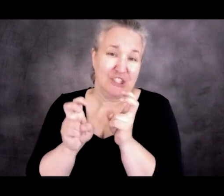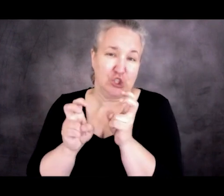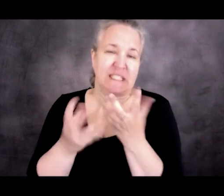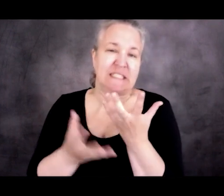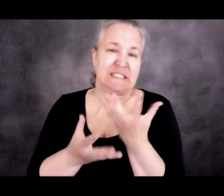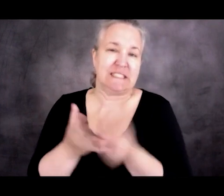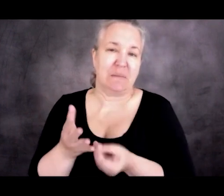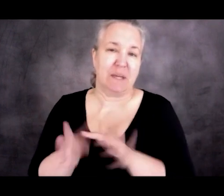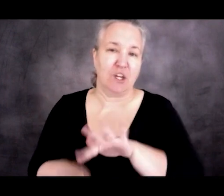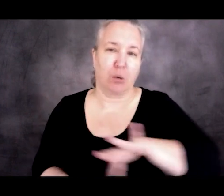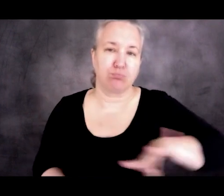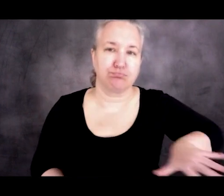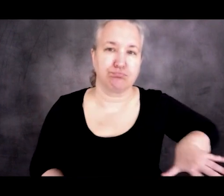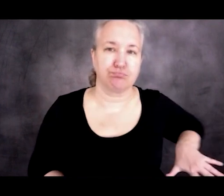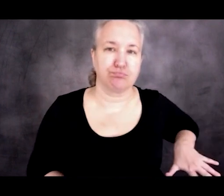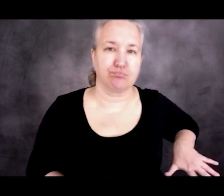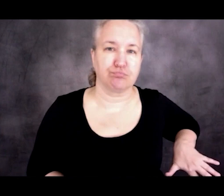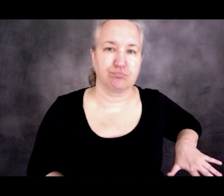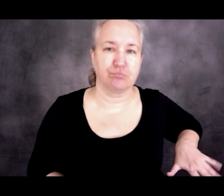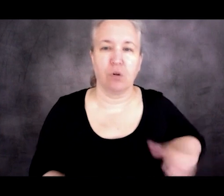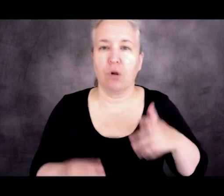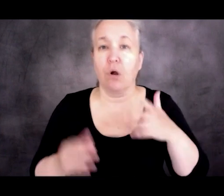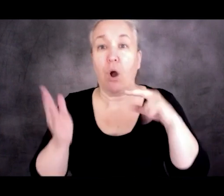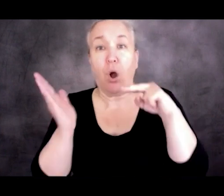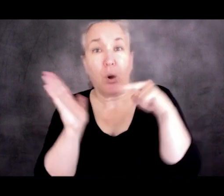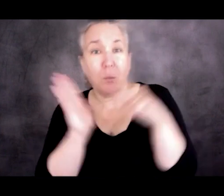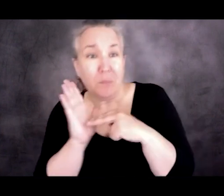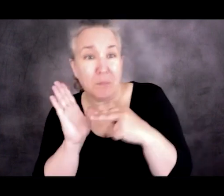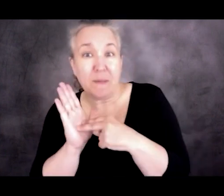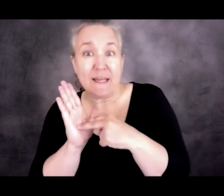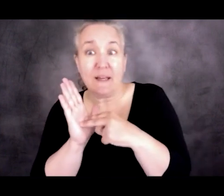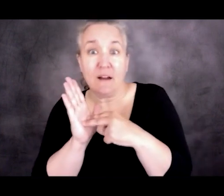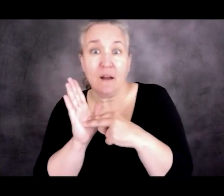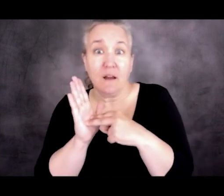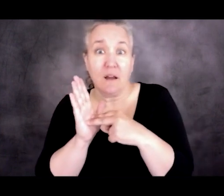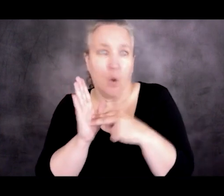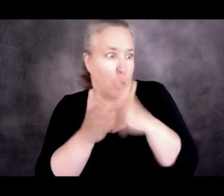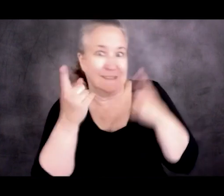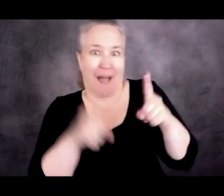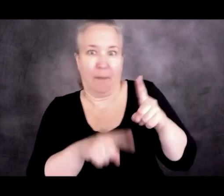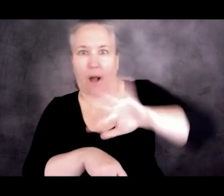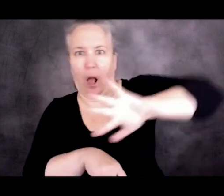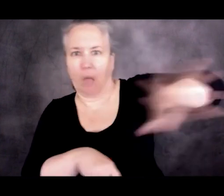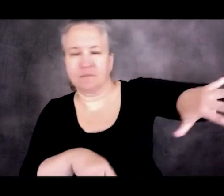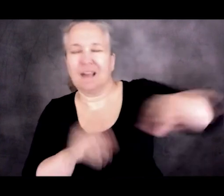And disappear not on the ground but disappear from the media,